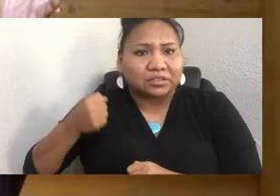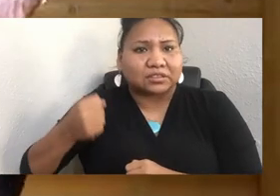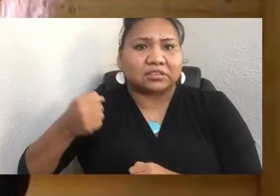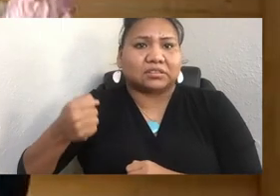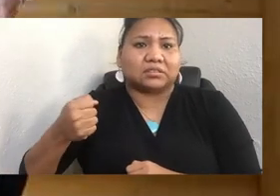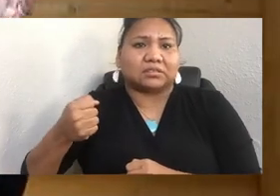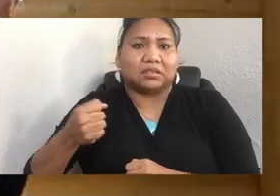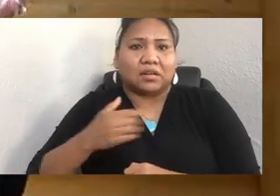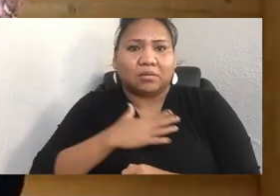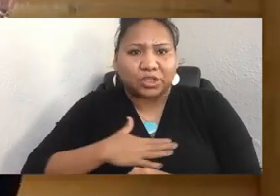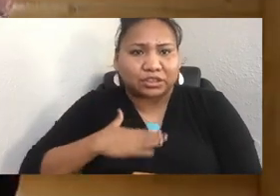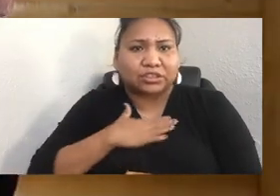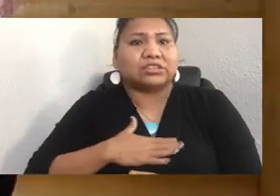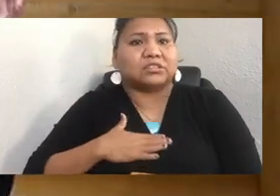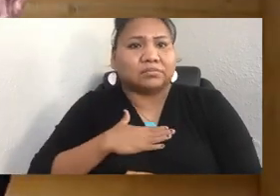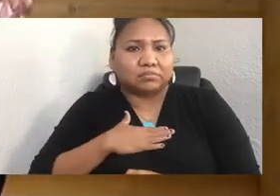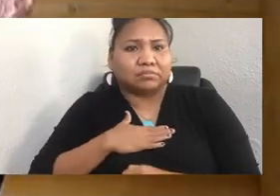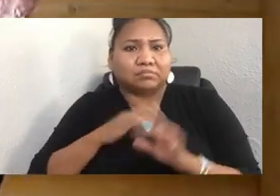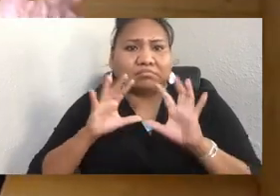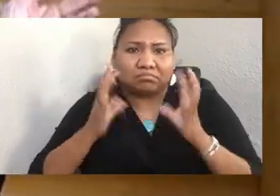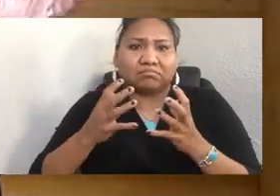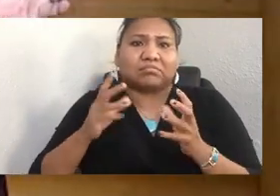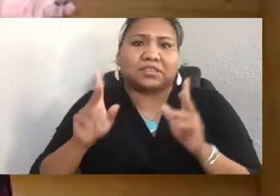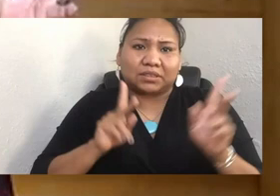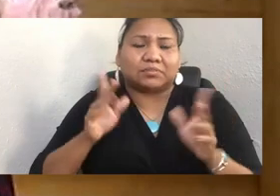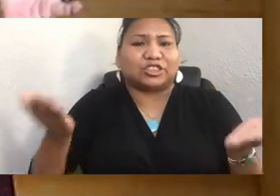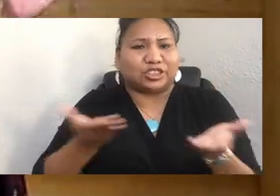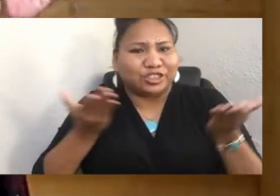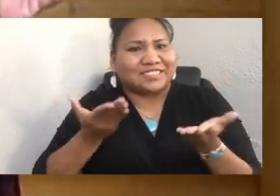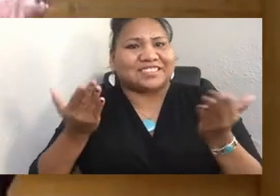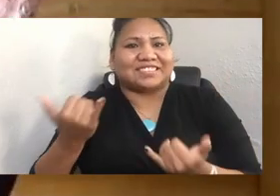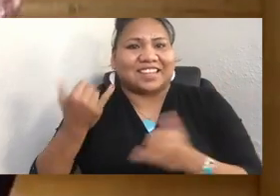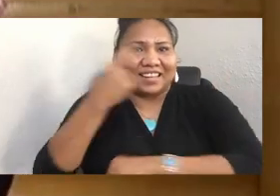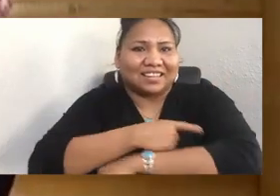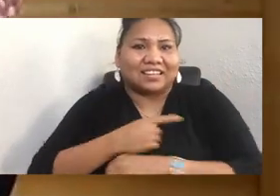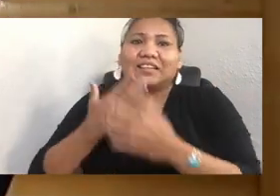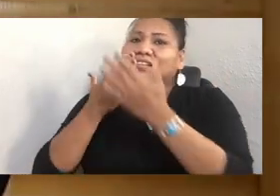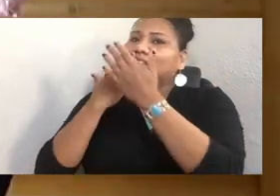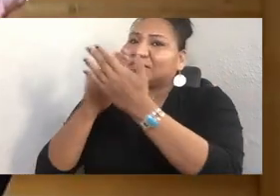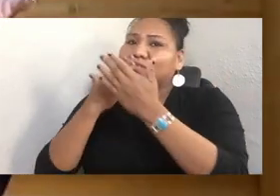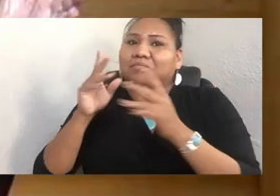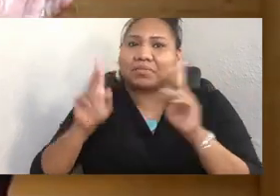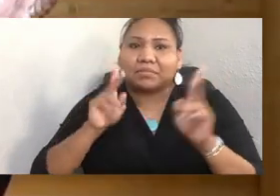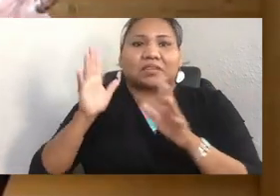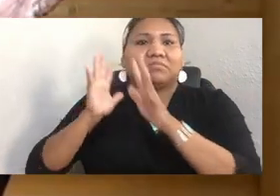that is here with us now. Thankful to those ancestors who brought about this day